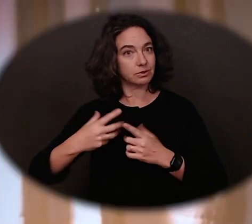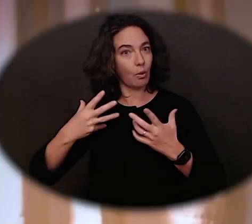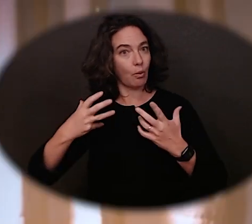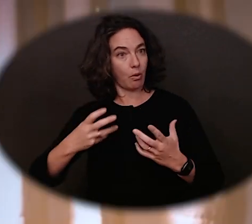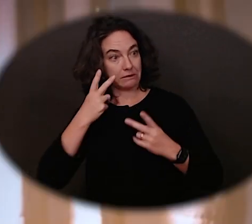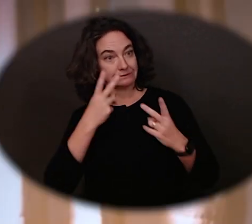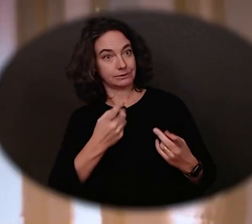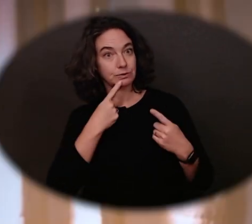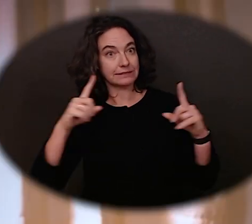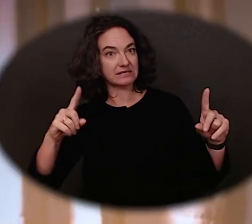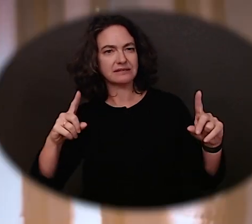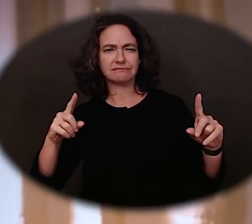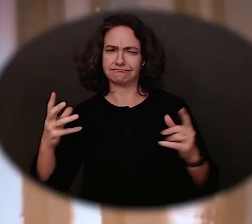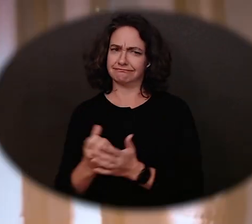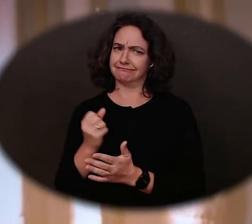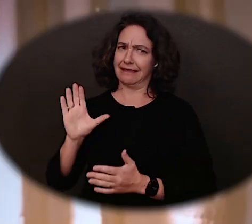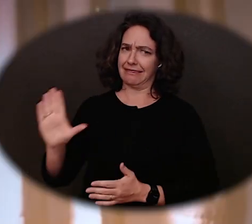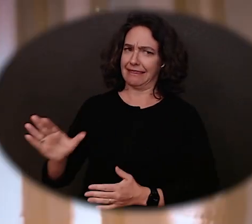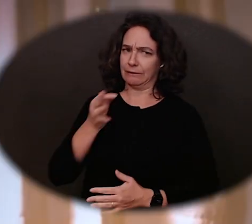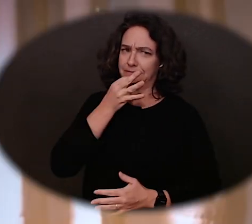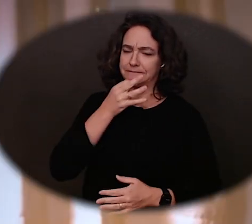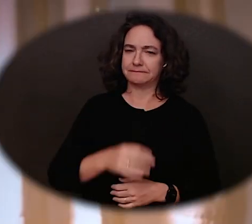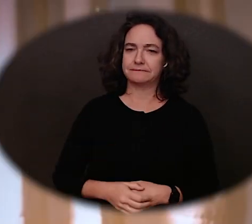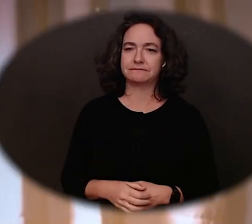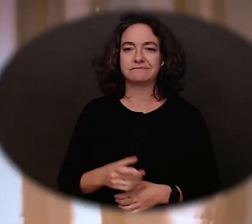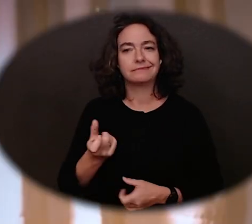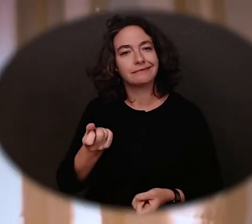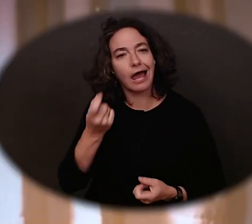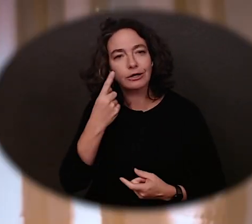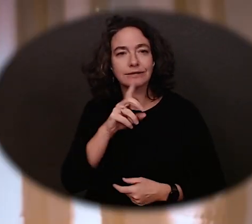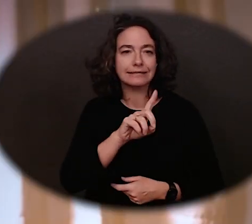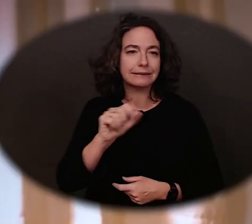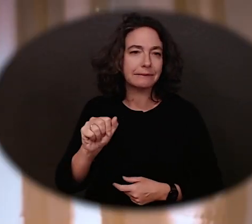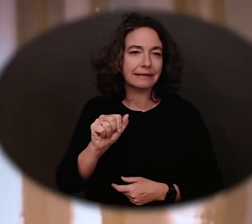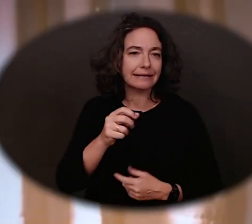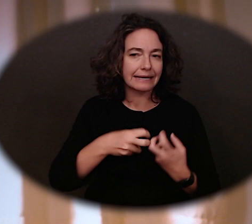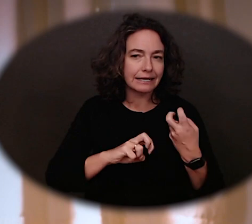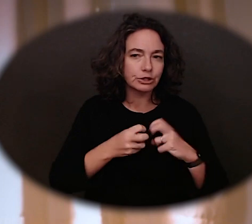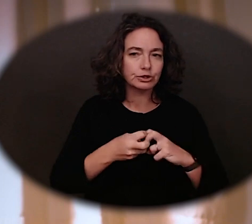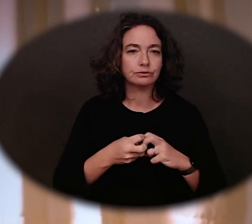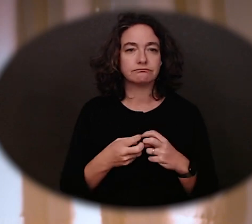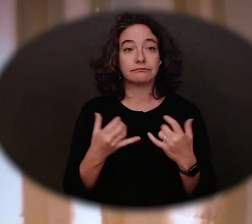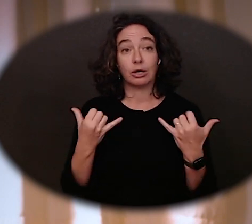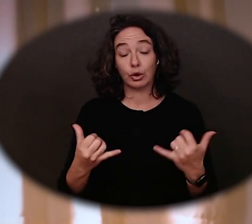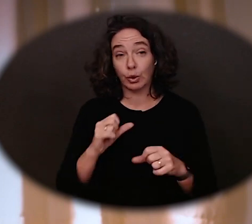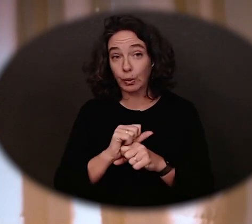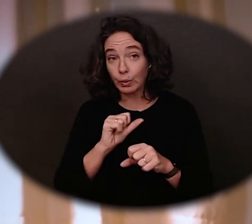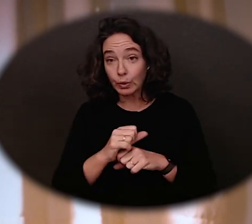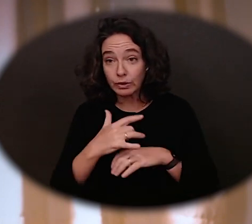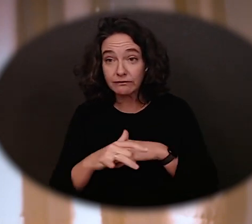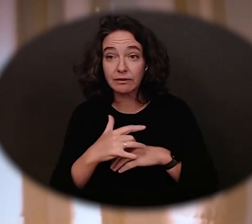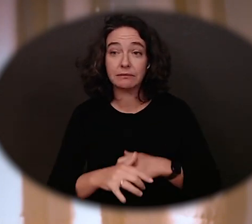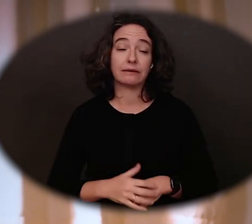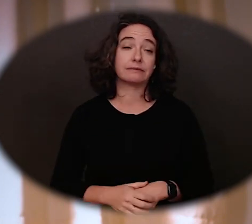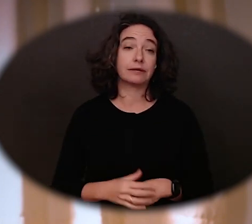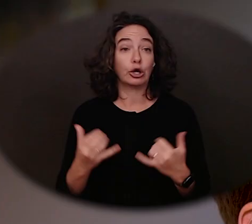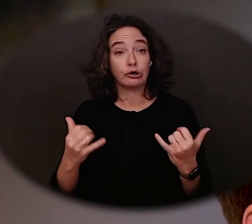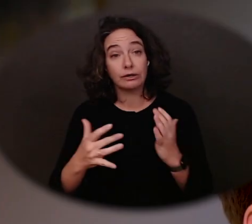DVR partners understand disability issues, the labor market, current technology, and can give you the guidance you need to succeed on the job.